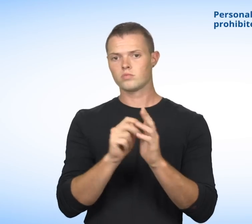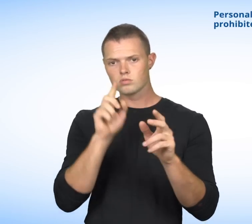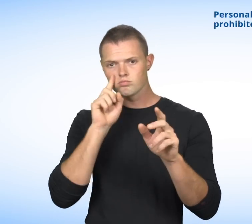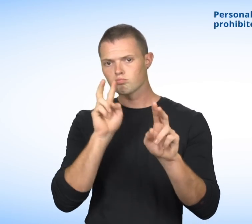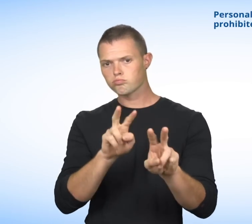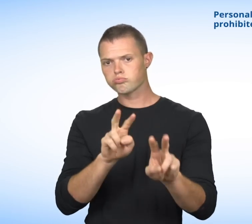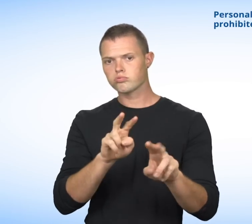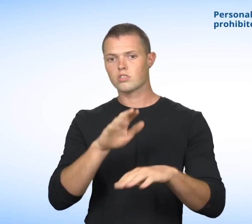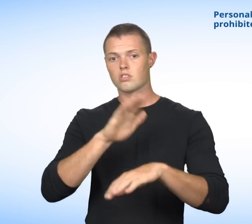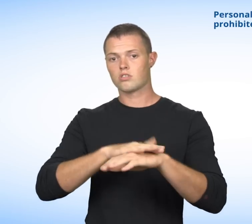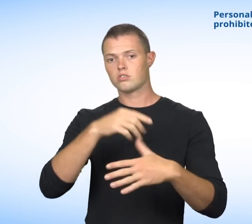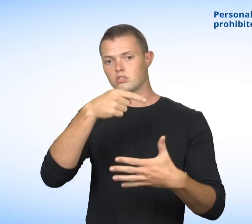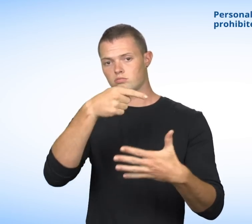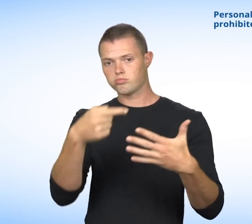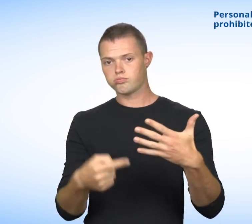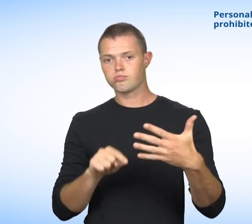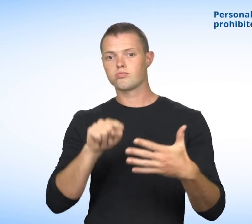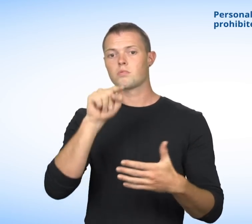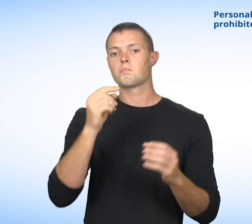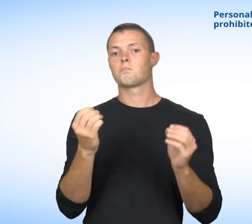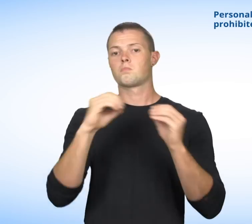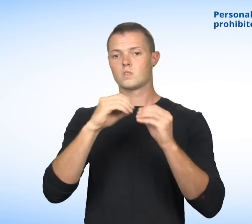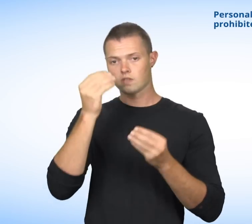Watch our video clips on each of these grounds of discrimination